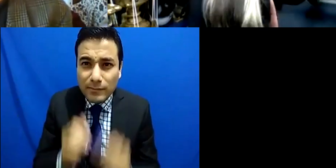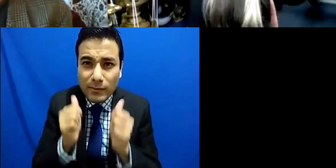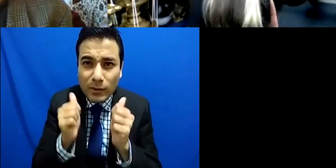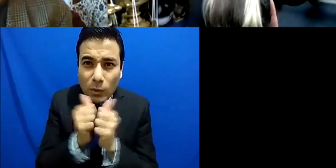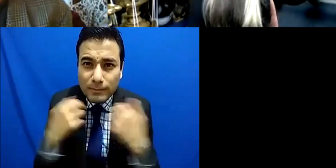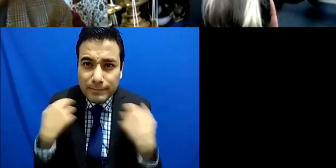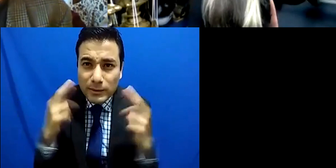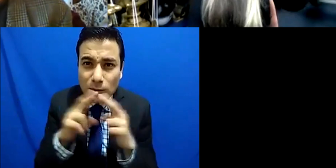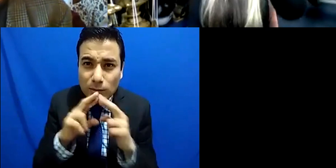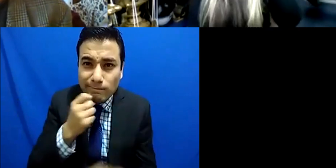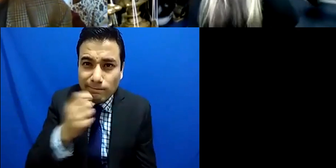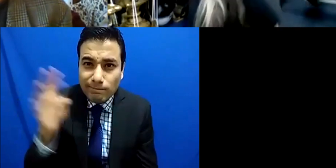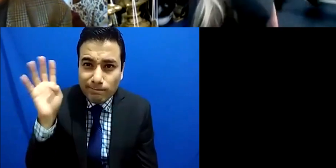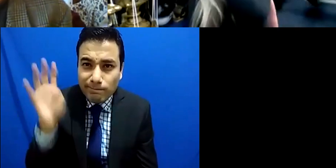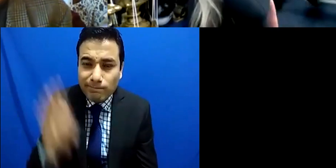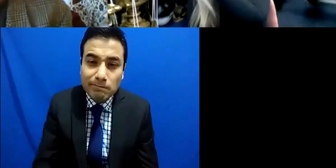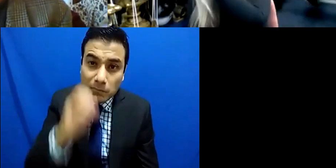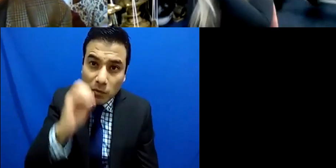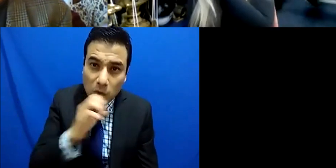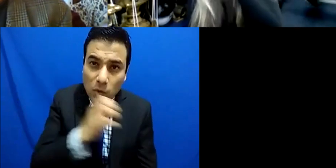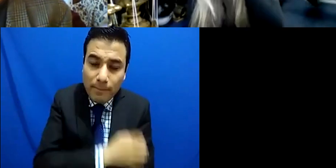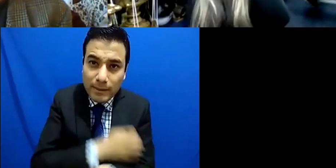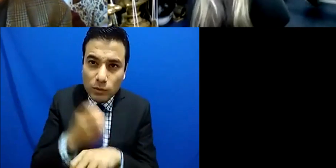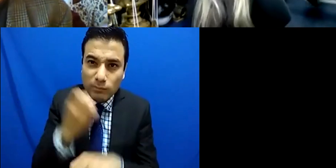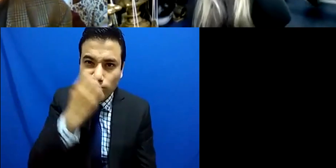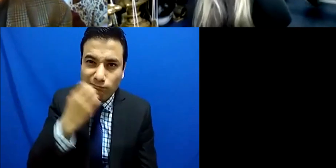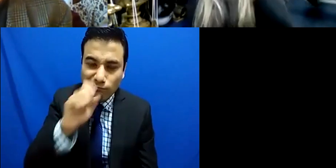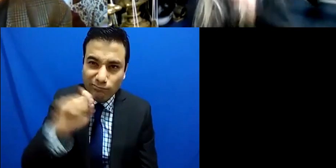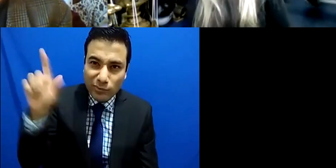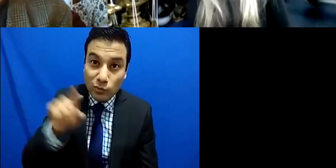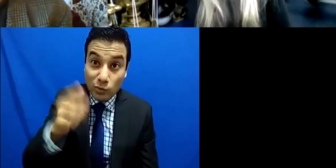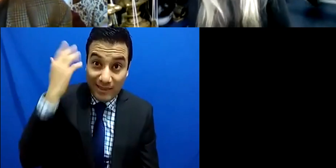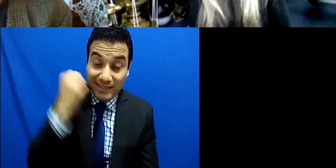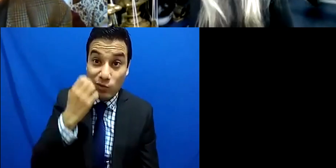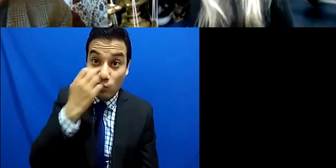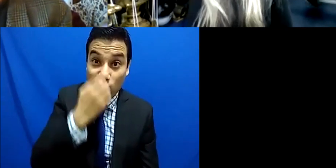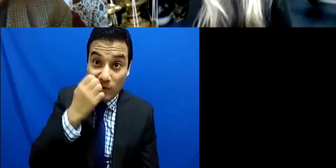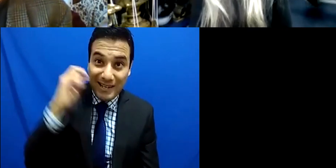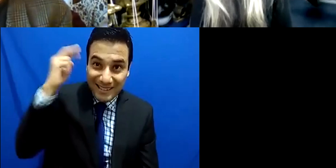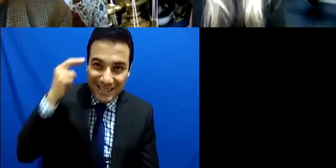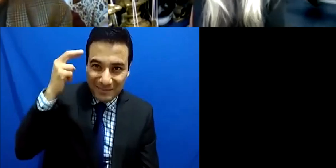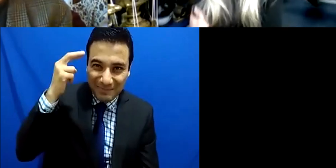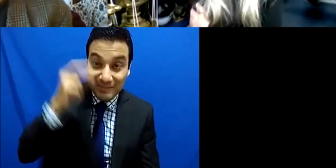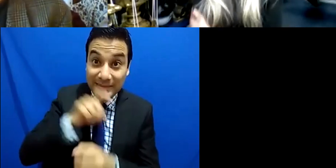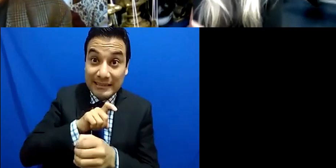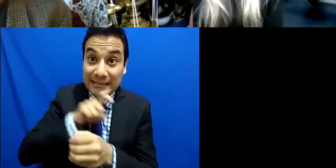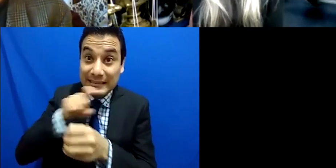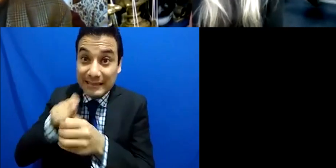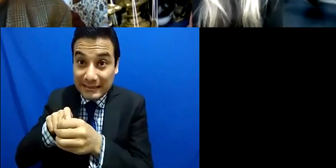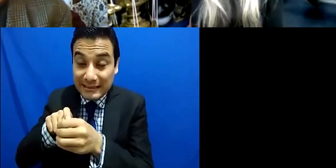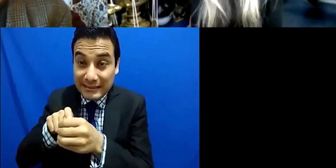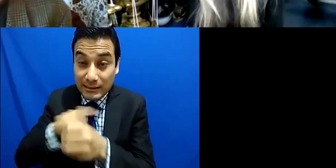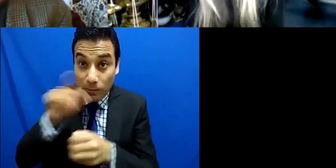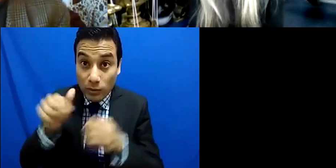the royal academy was it difficult was it easy was it a bumpy roads what was your experience